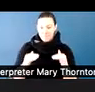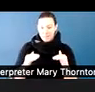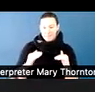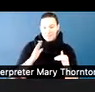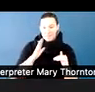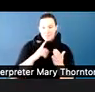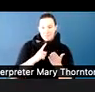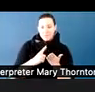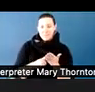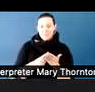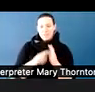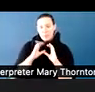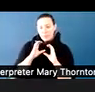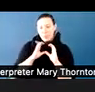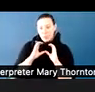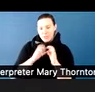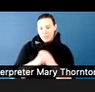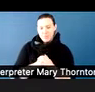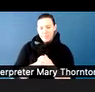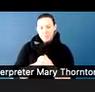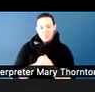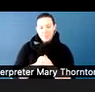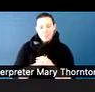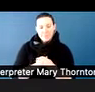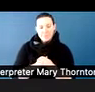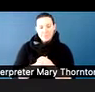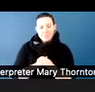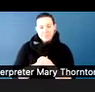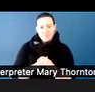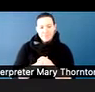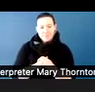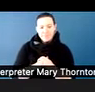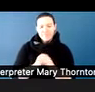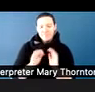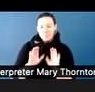To start this section, we are going to do a quick activity.